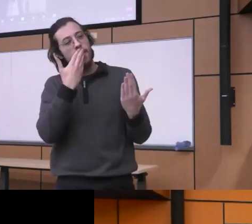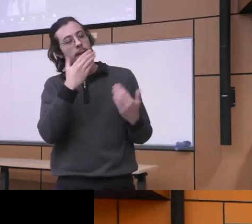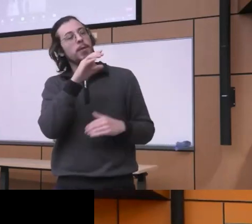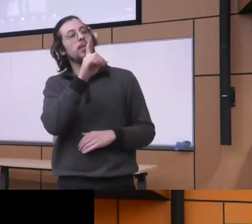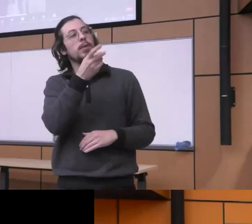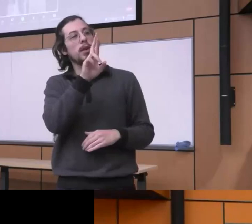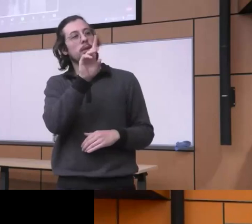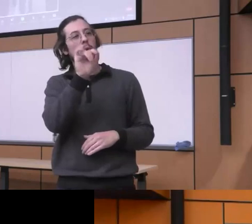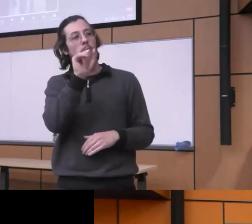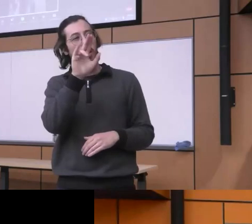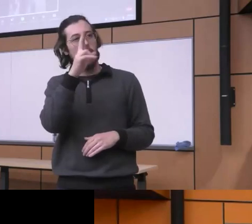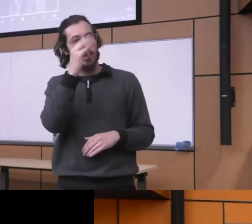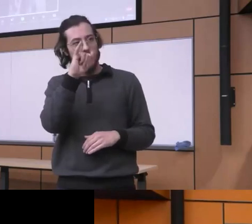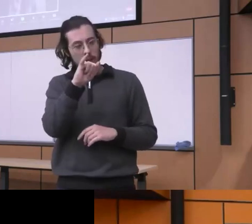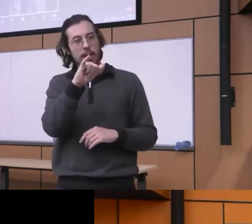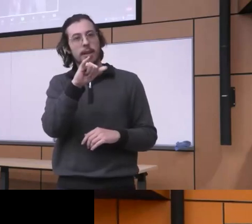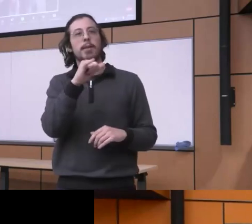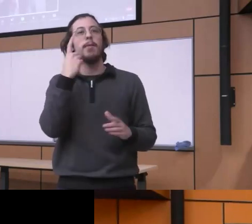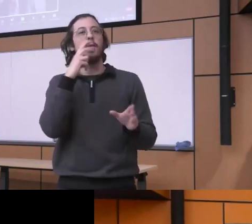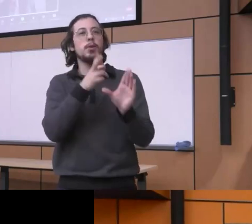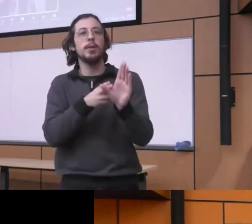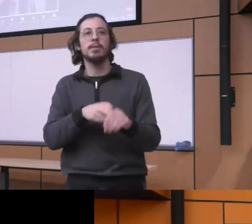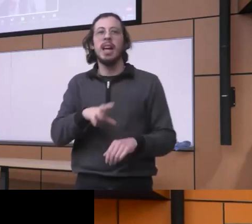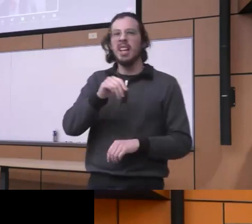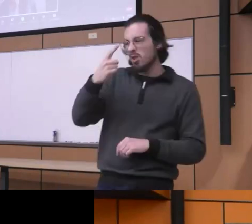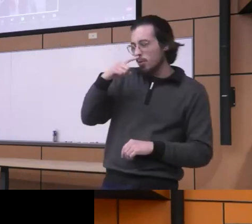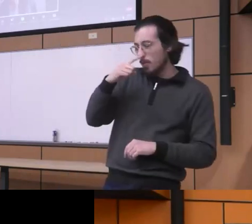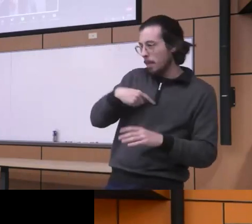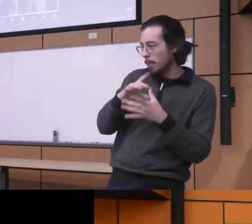thank you thank you thank you George can I say one thing Dr Madison if you have any question